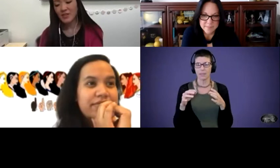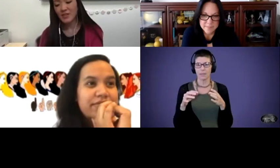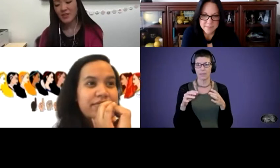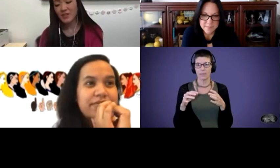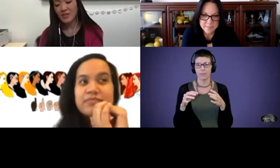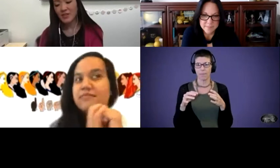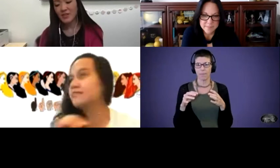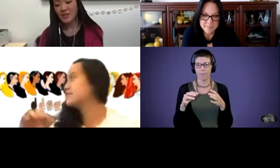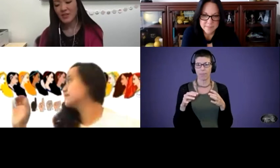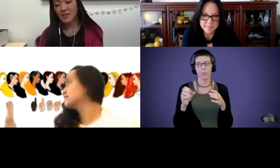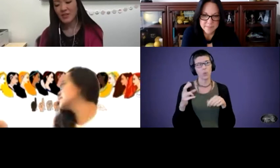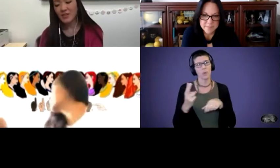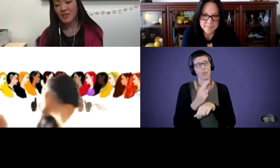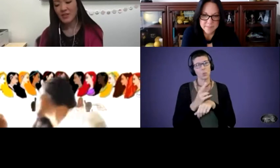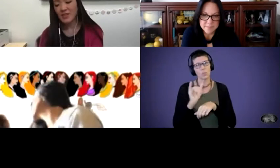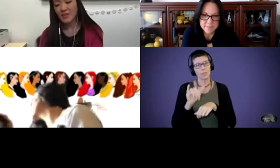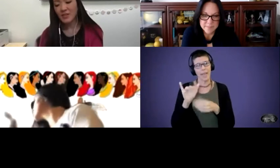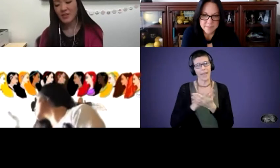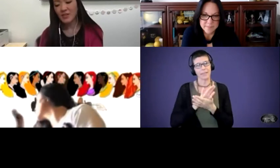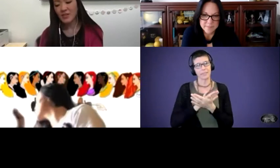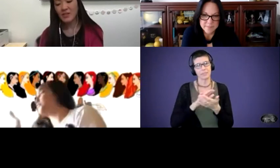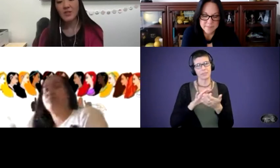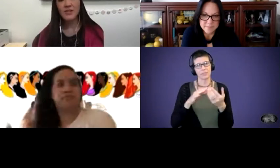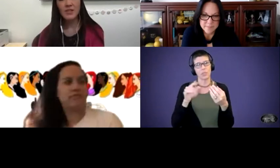use that sheet and just see, you can visually see as a parent,